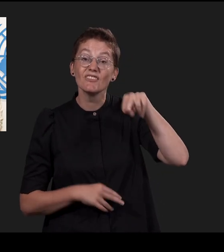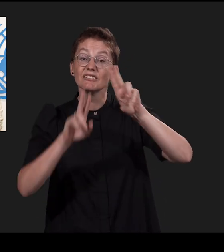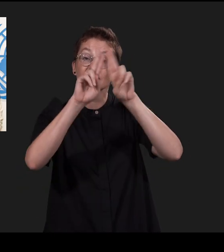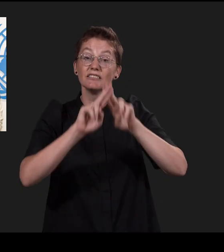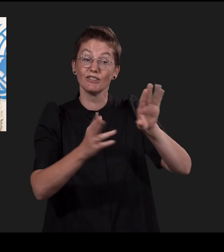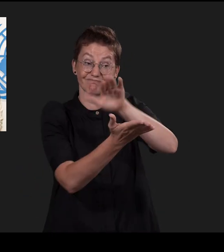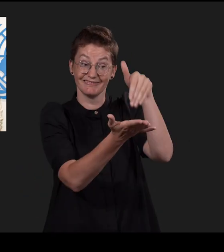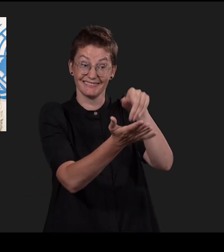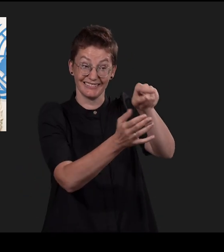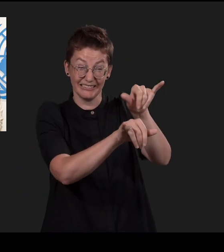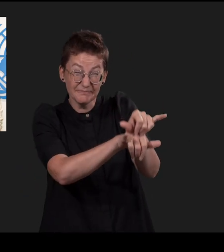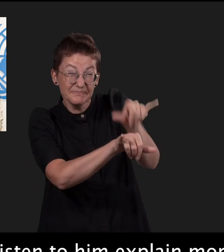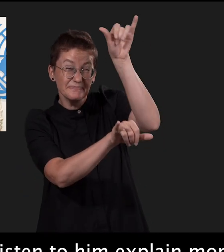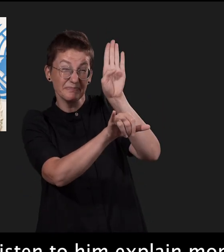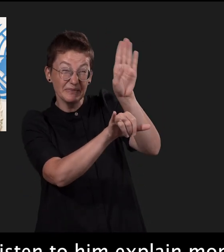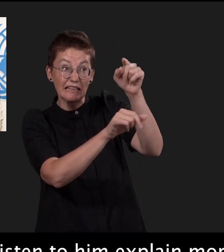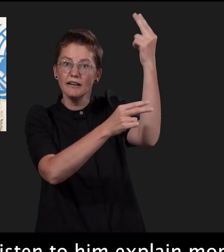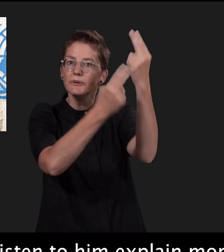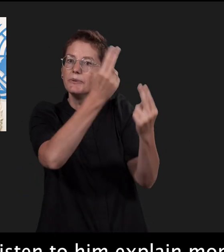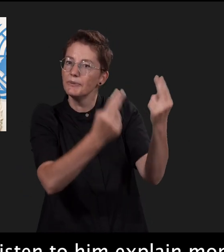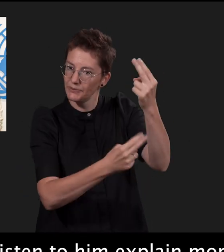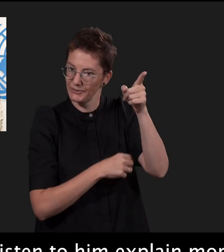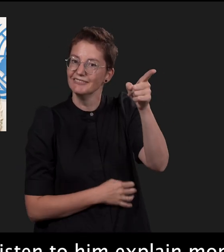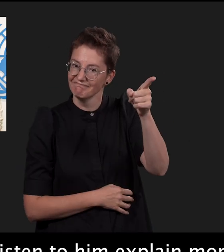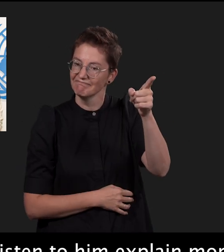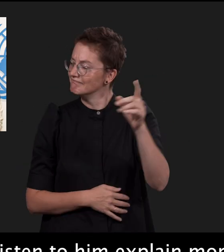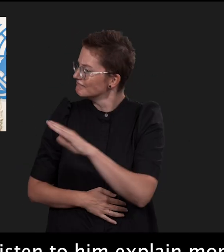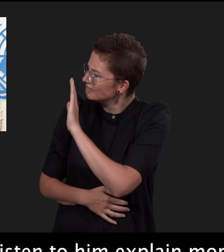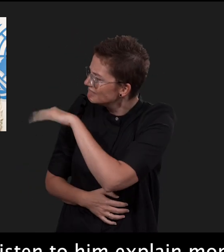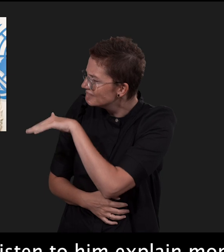Vienna International Centre. Listen to him explain more about his artwork.